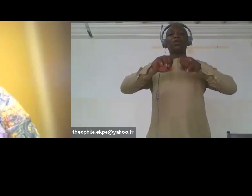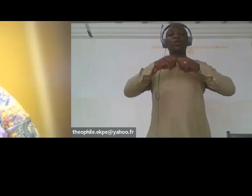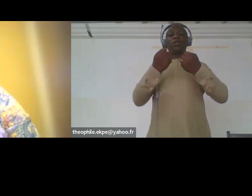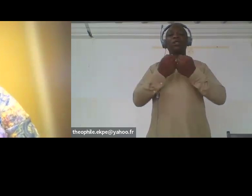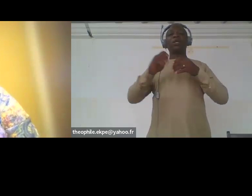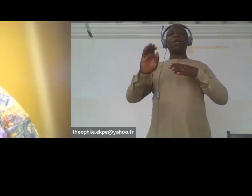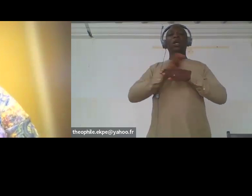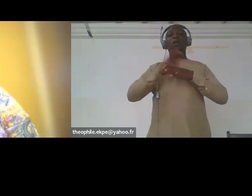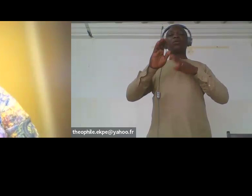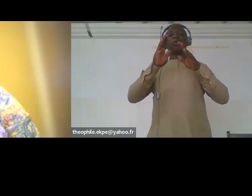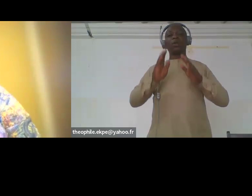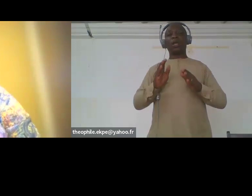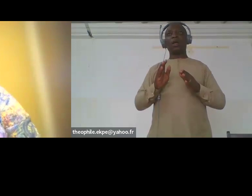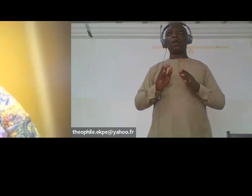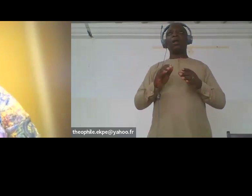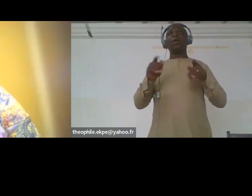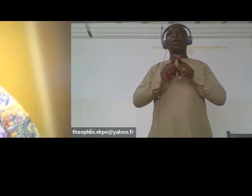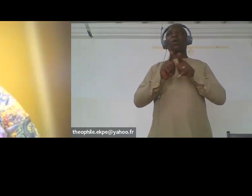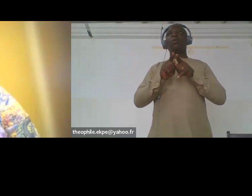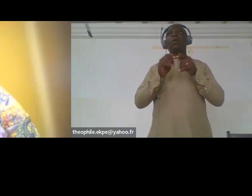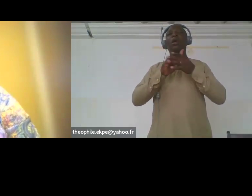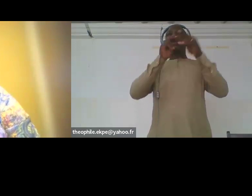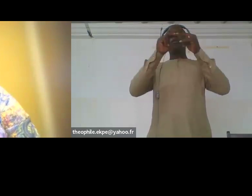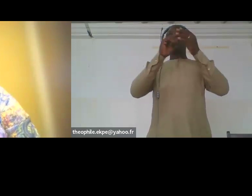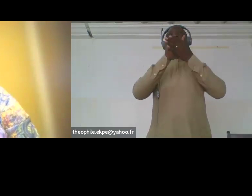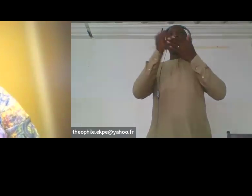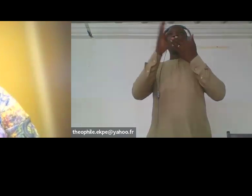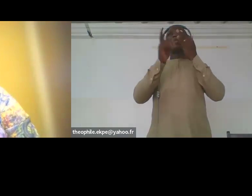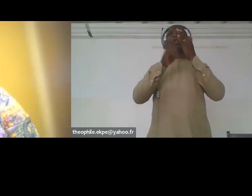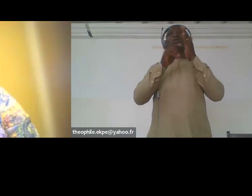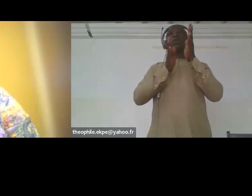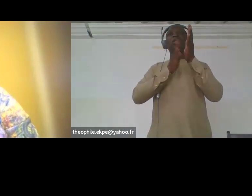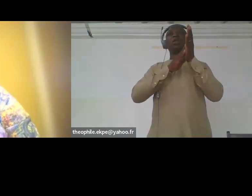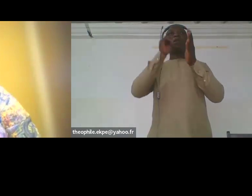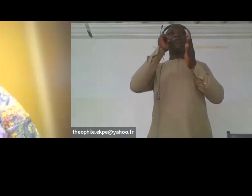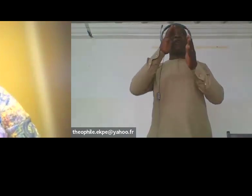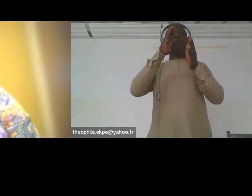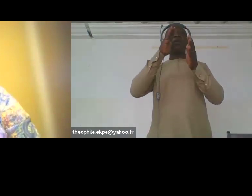literacy levels of women business owners in the informal settlements and the need